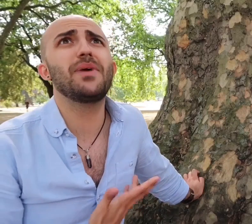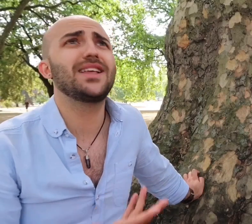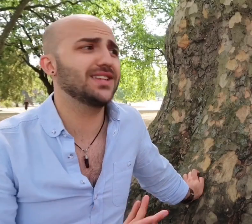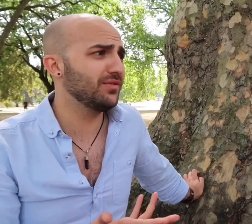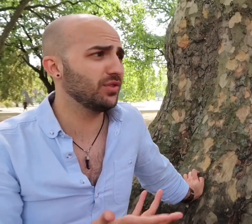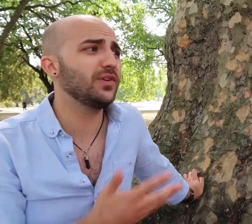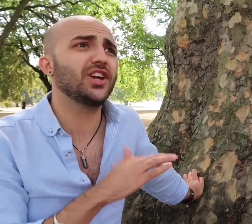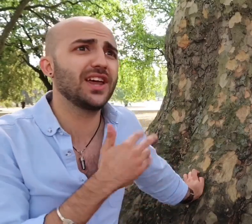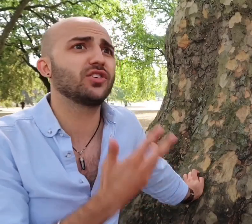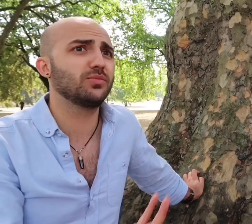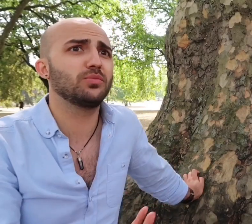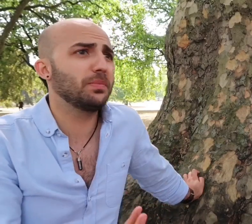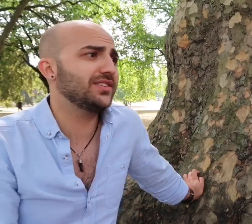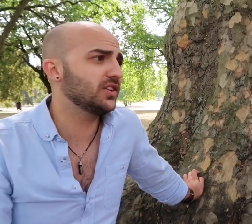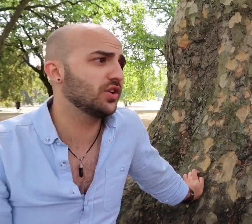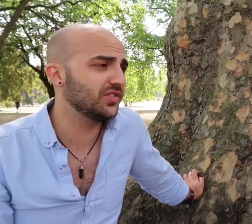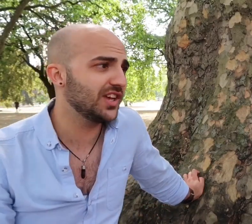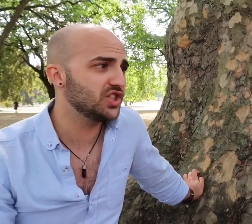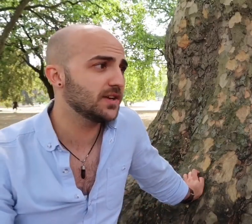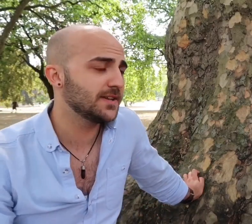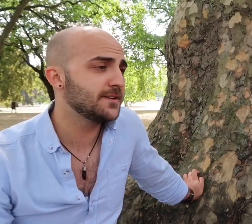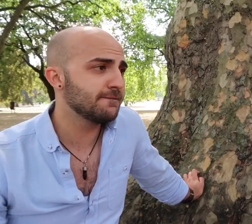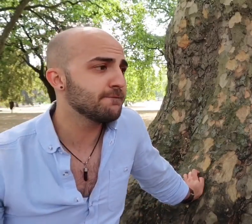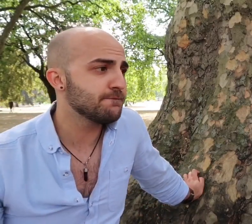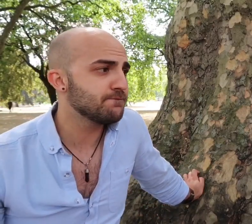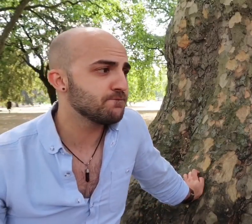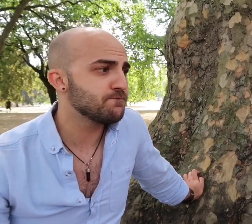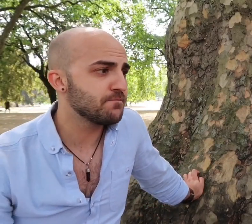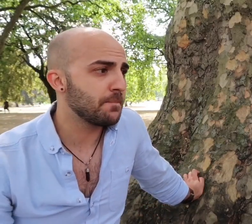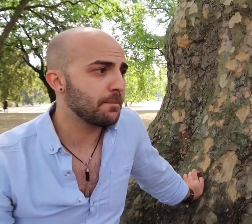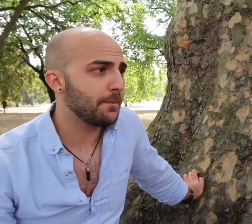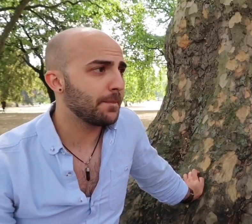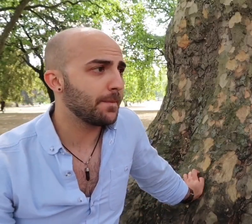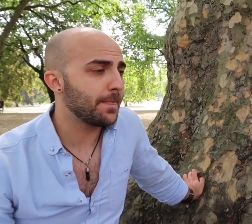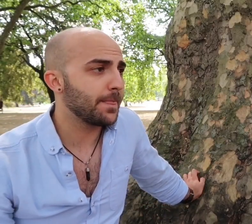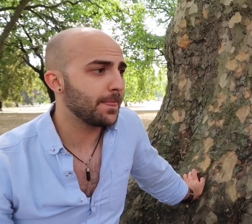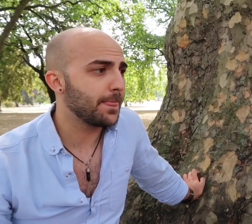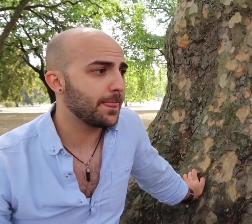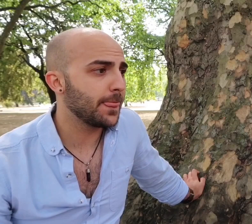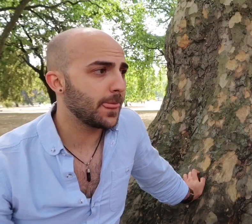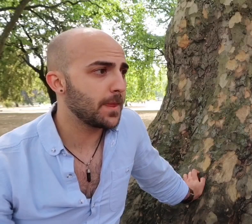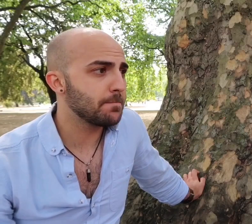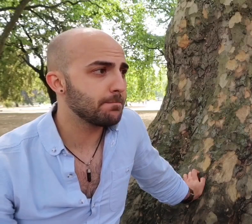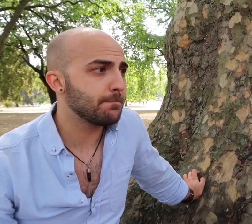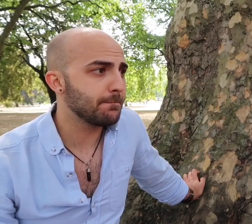better level three you can have basic conversations. Yeah yeah which is